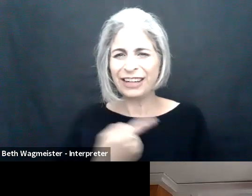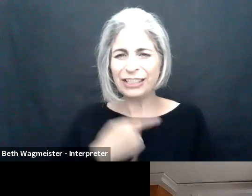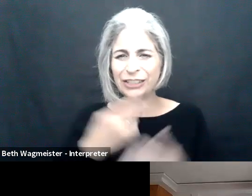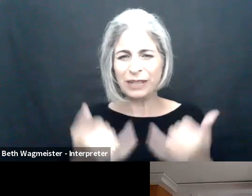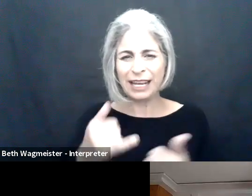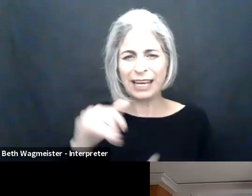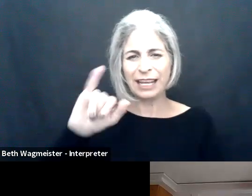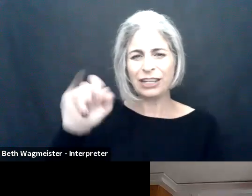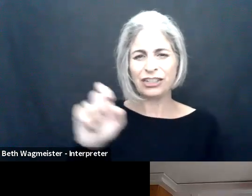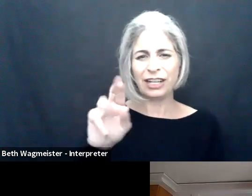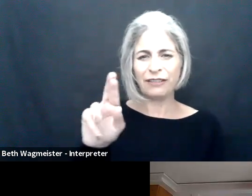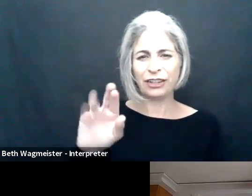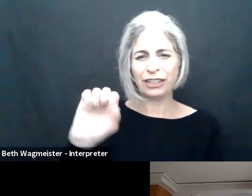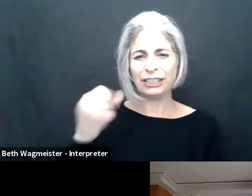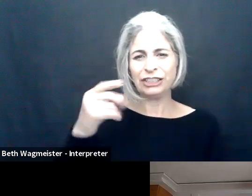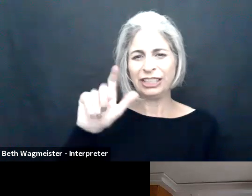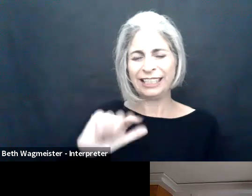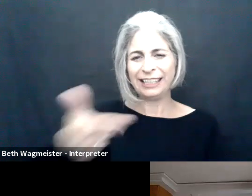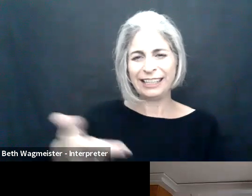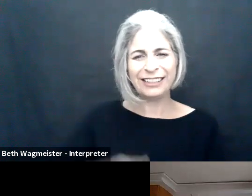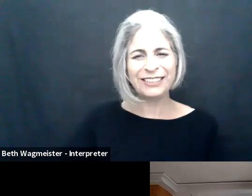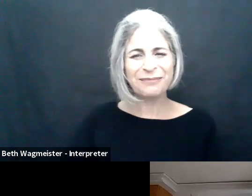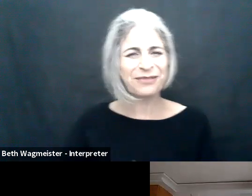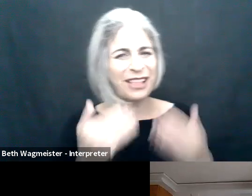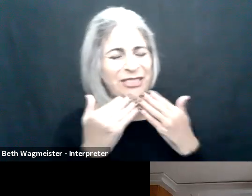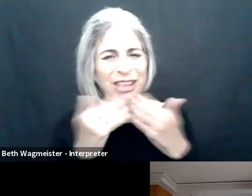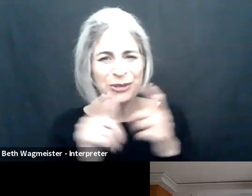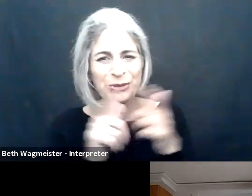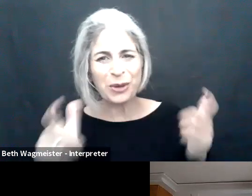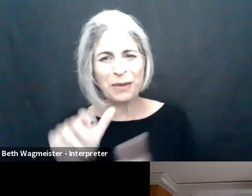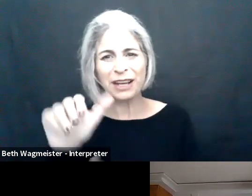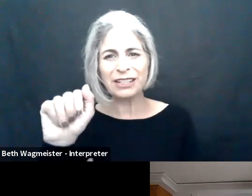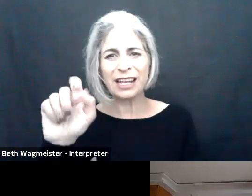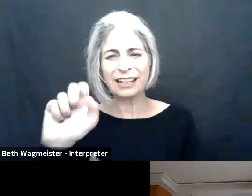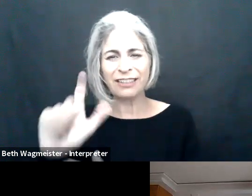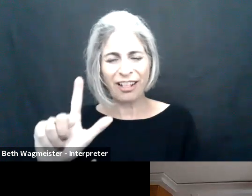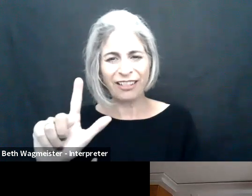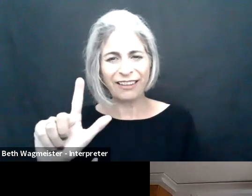So Jennifer is really the most inspiring and qualified speaker to quick off our meeting today.